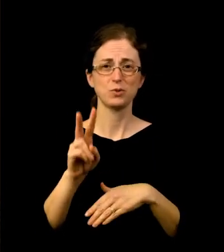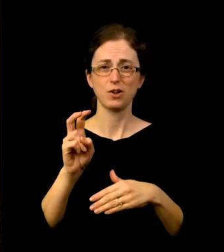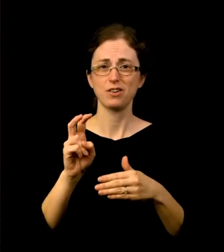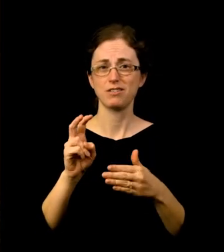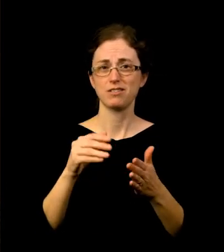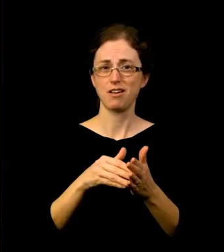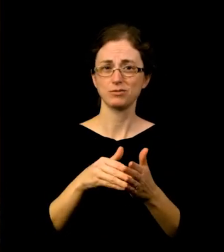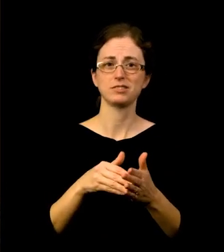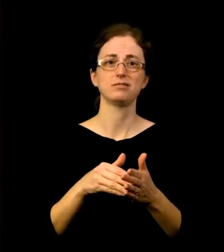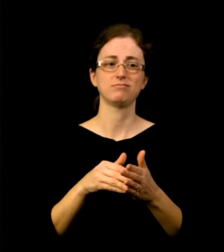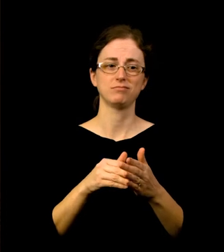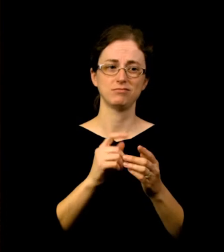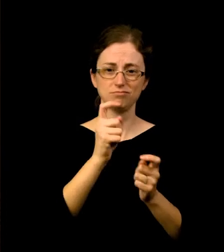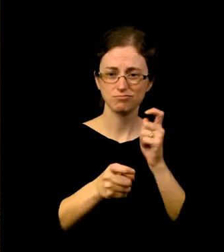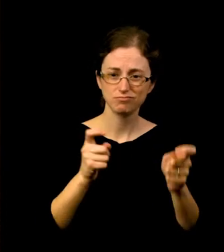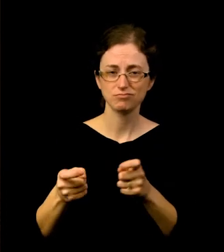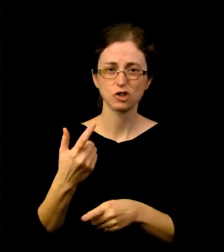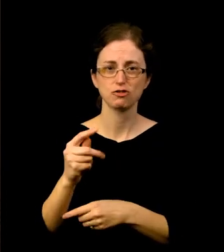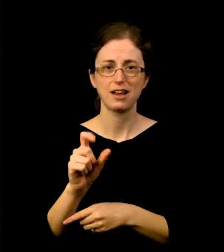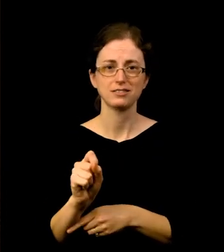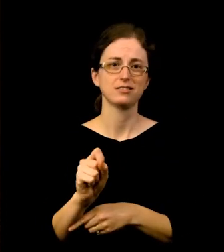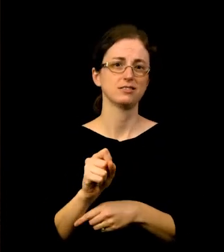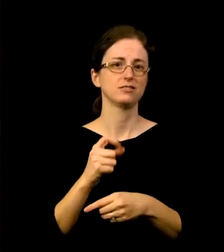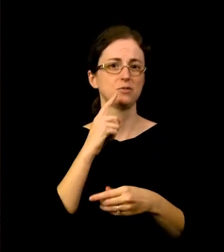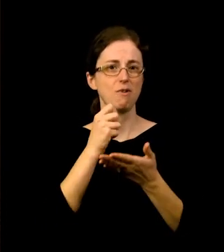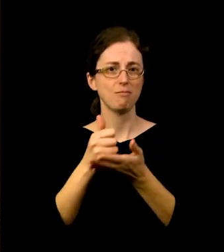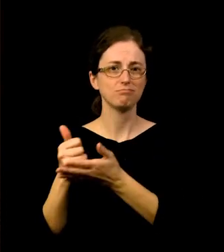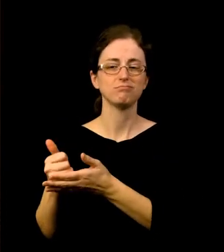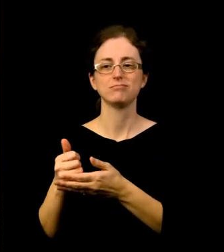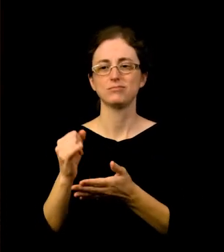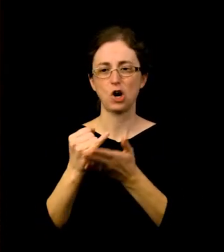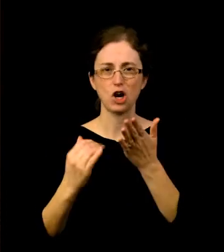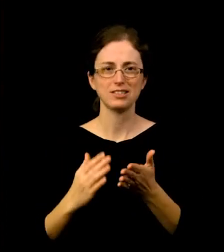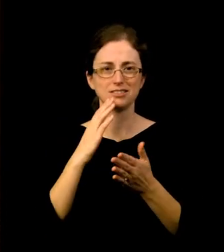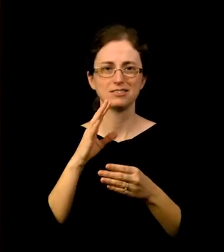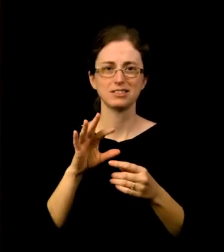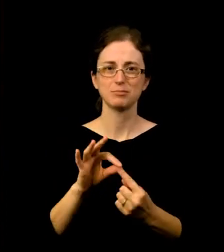LGBTQIA+, and neurodiverse artists, as well as artists with disabilities.